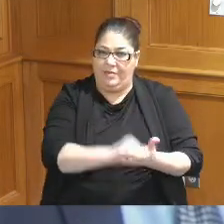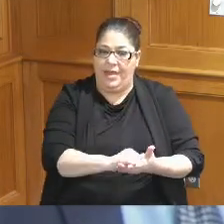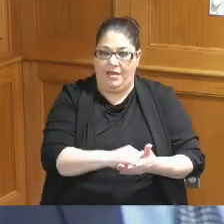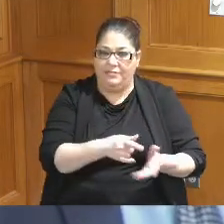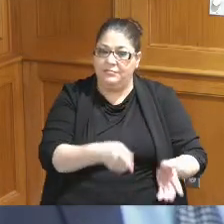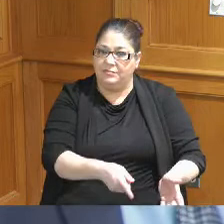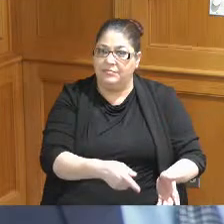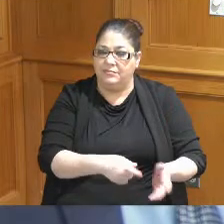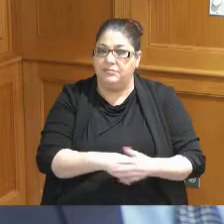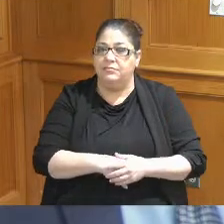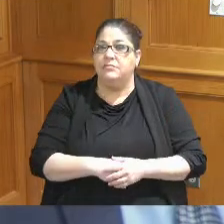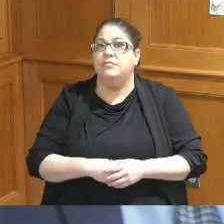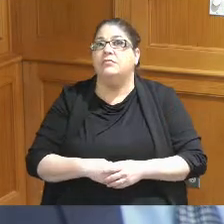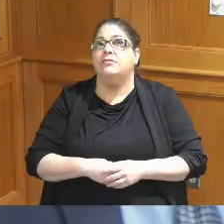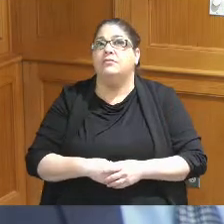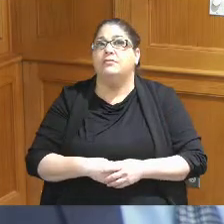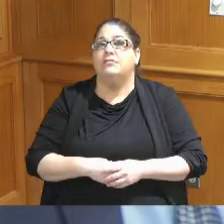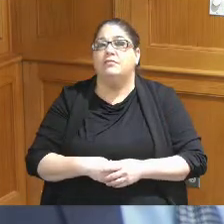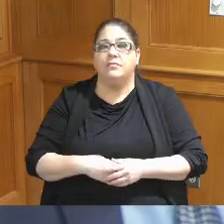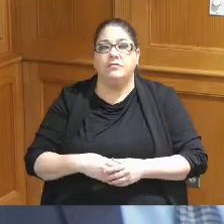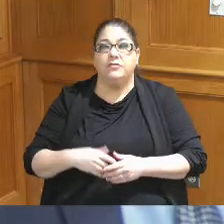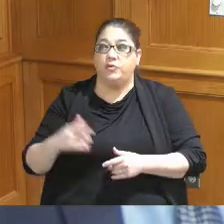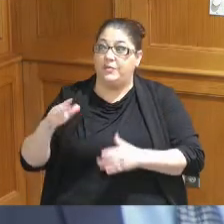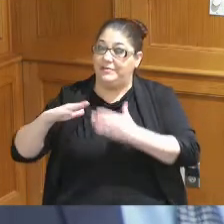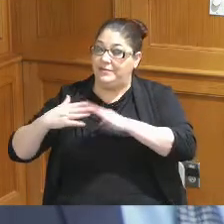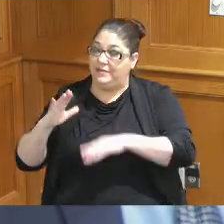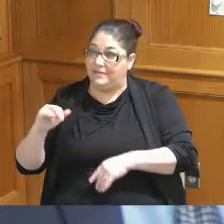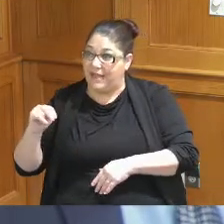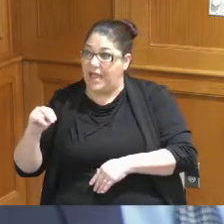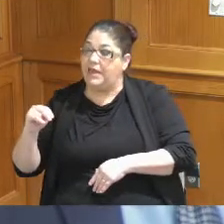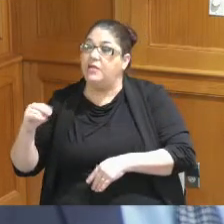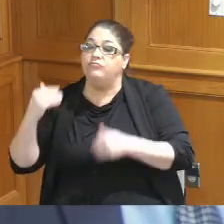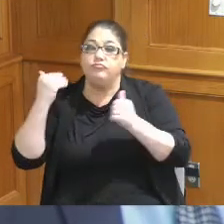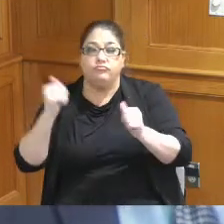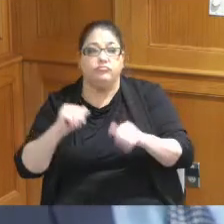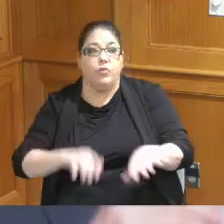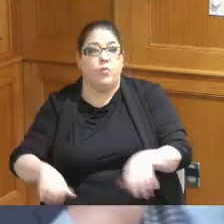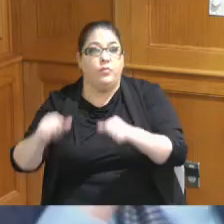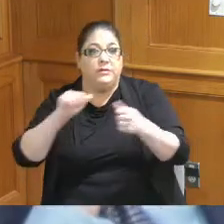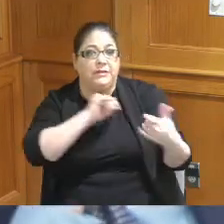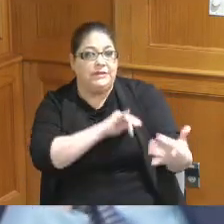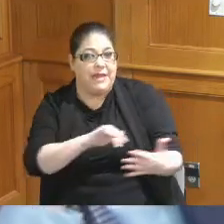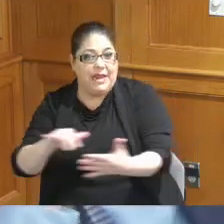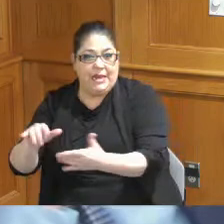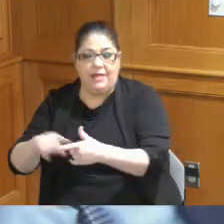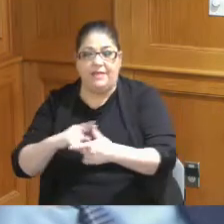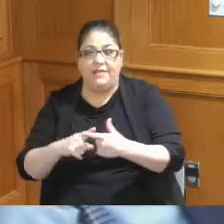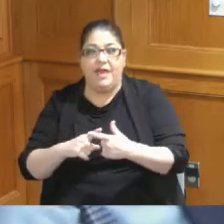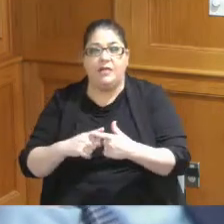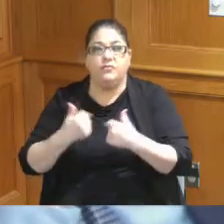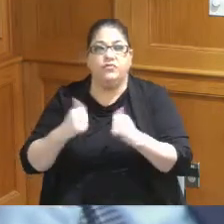to work with the city to do a study and figure out if we can do a more aggressive campaign to